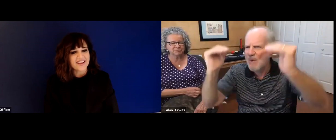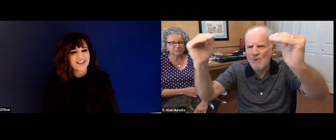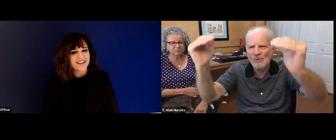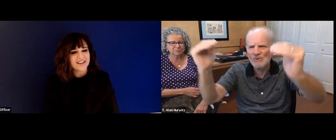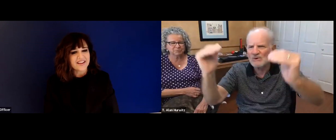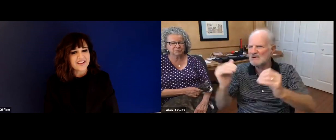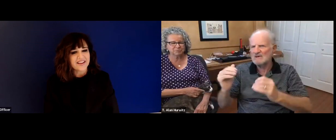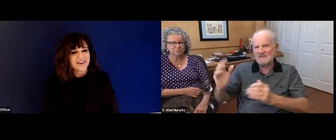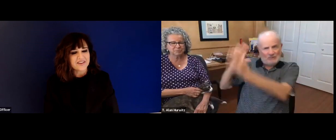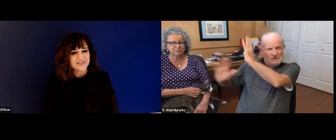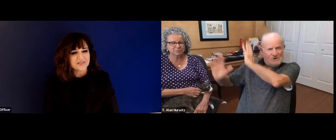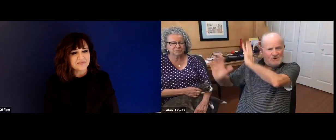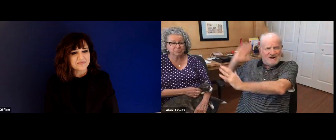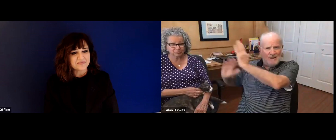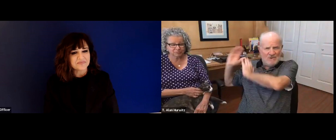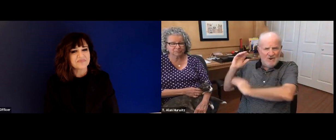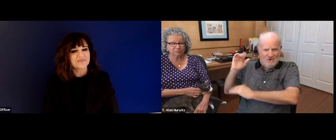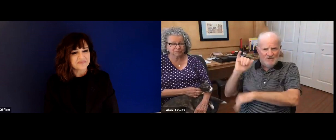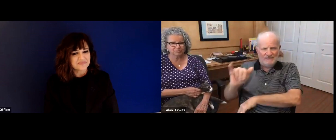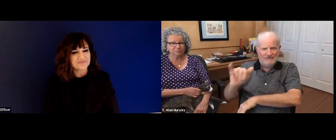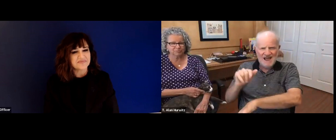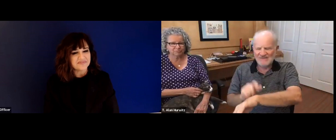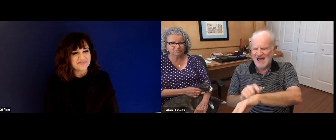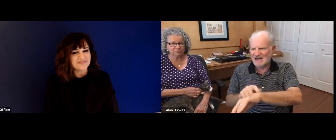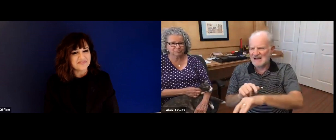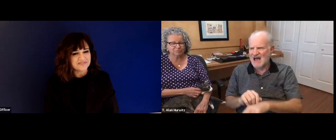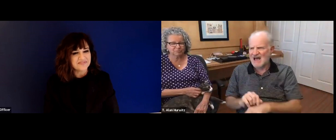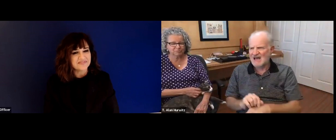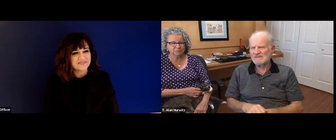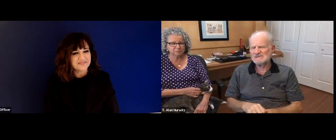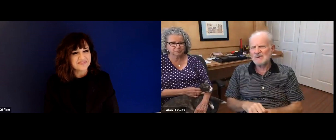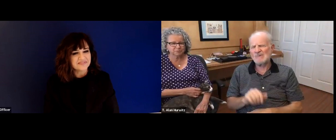a teacher didn't sound like it would be a good future for deaf